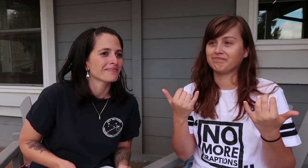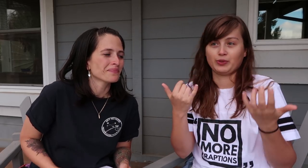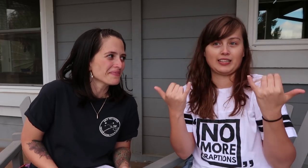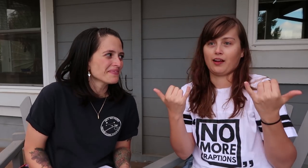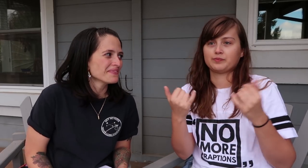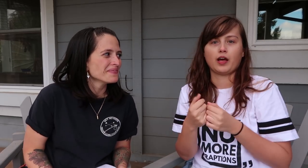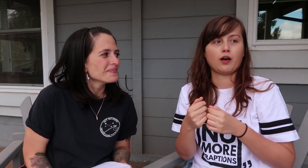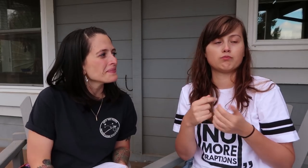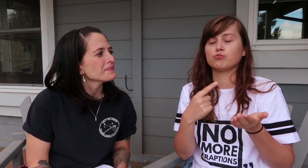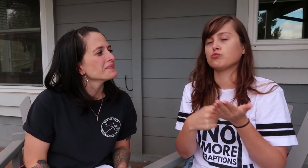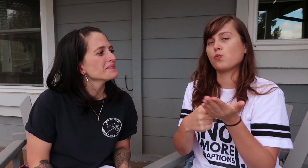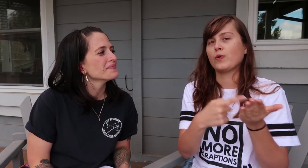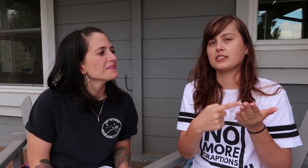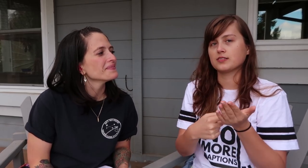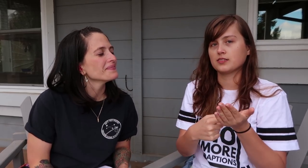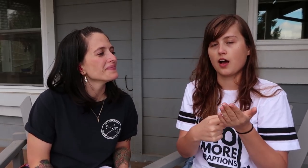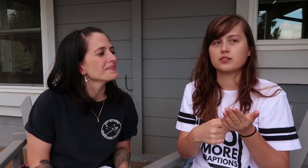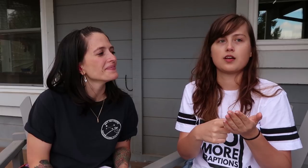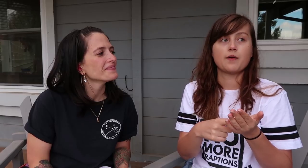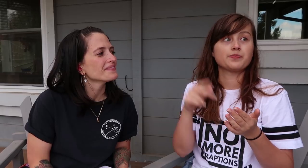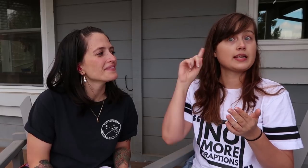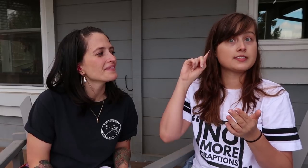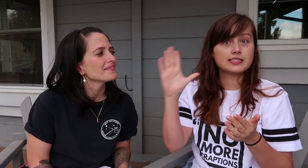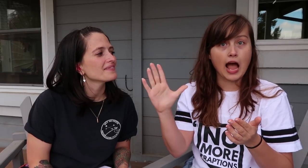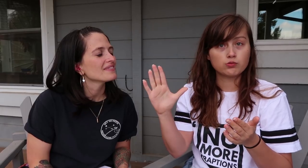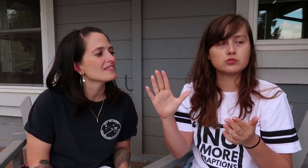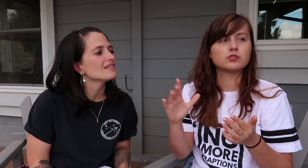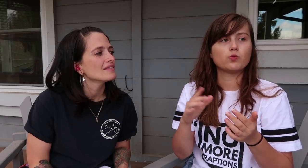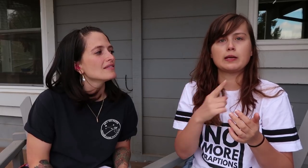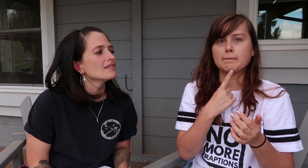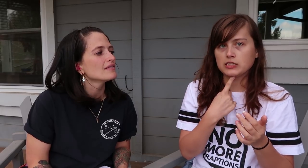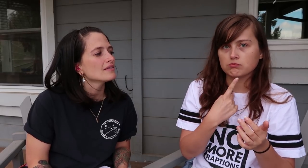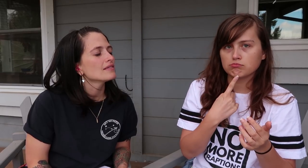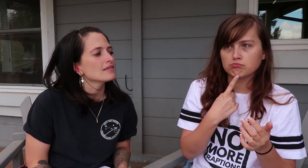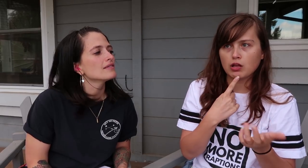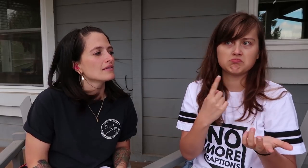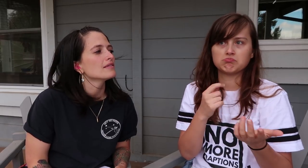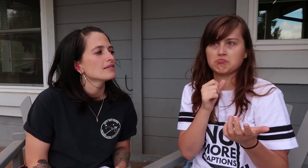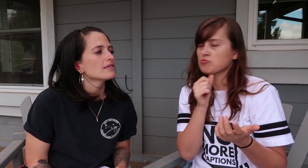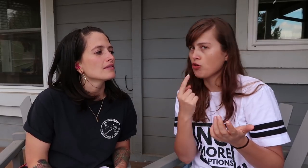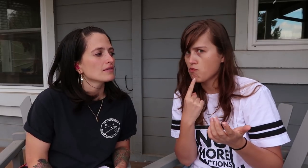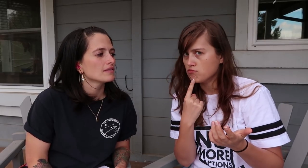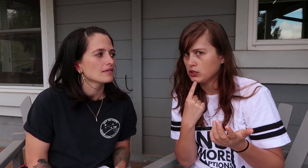Today, we’re going to be discussing sounds we do and don’t miss.